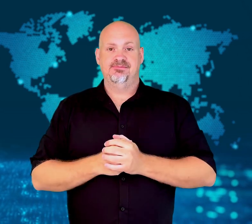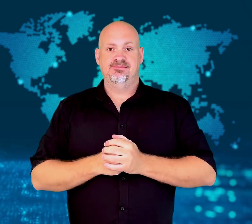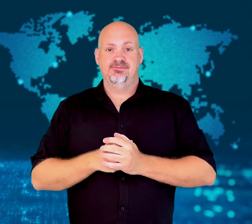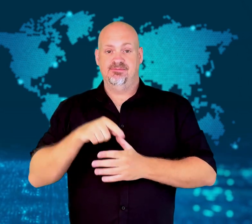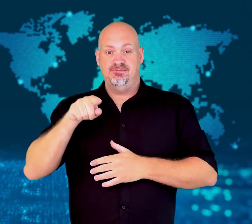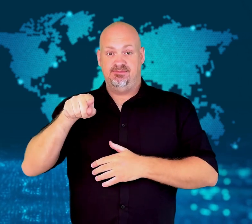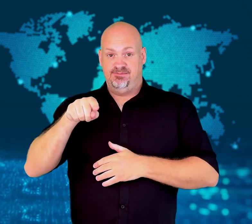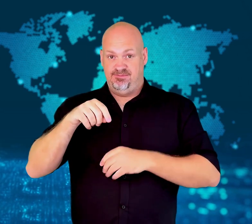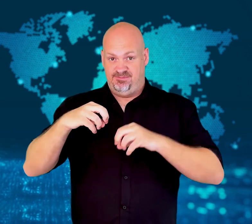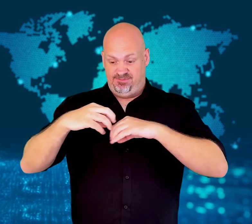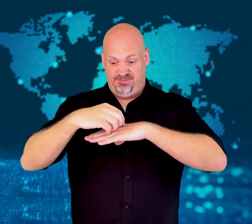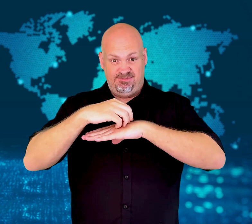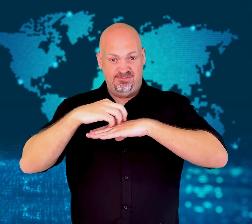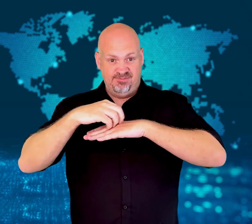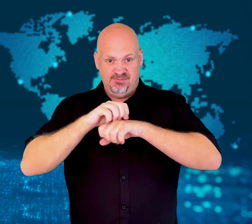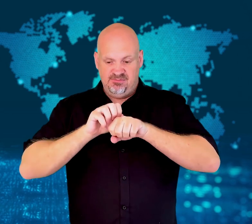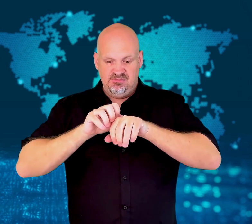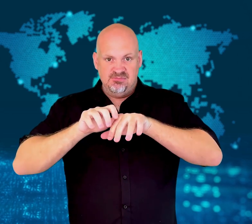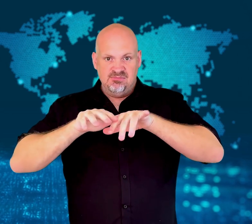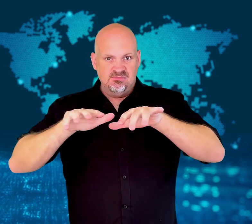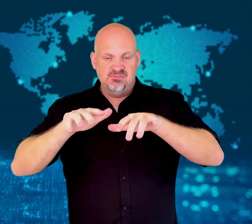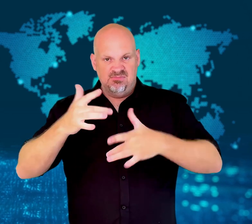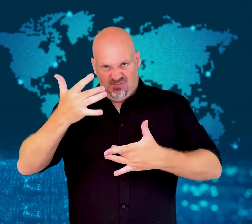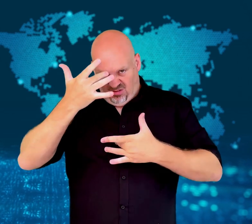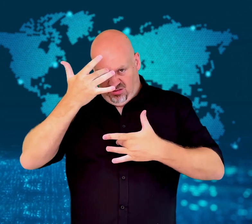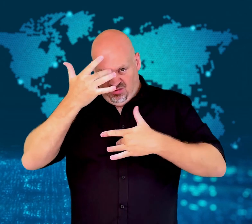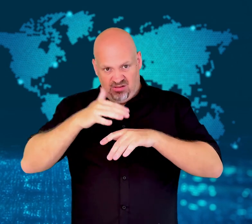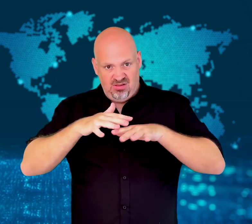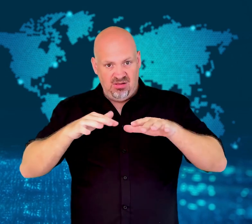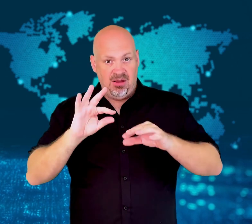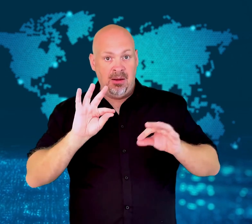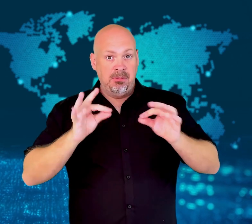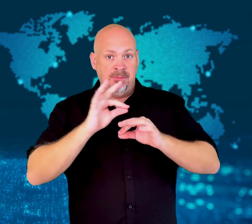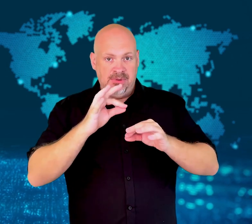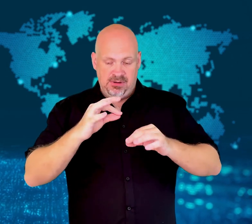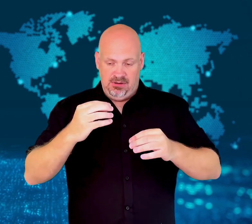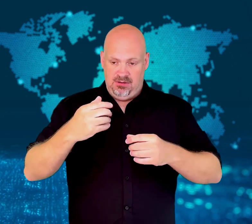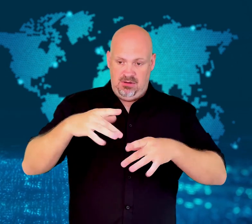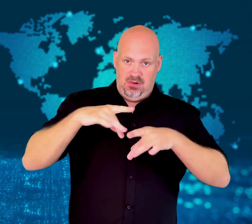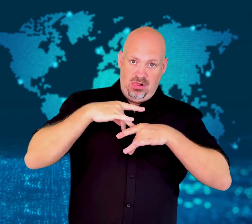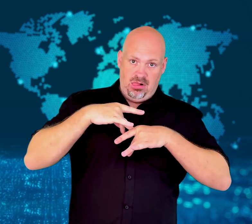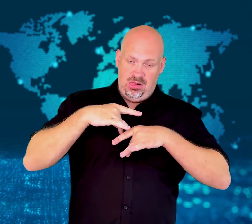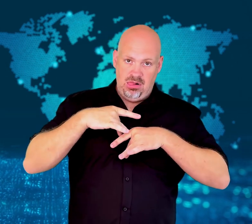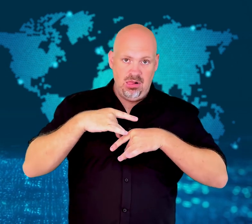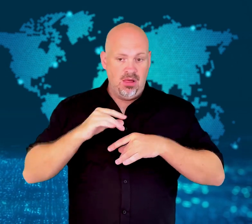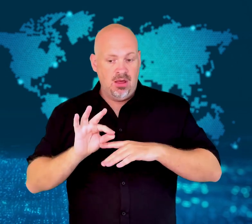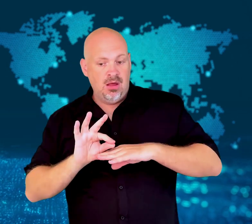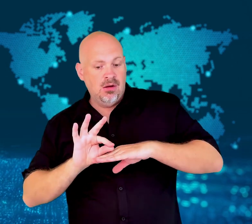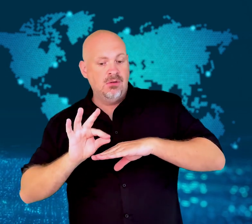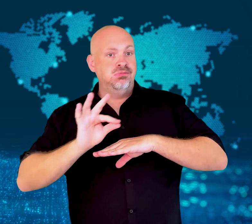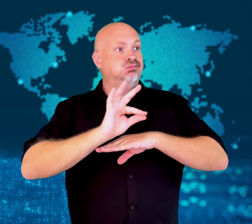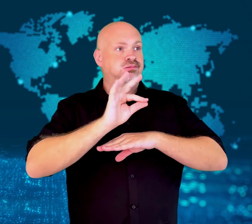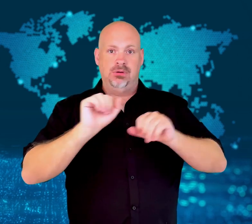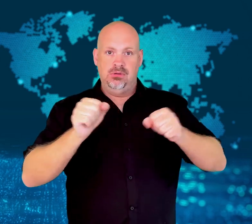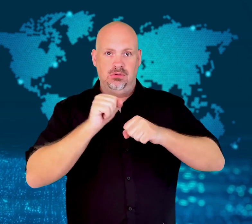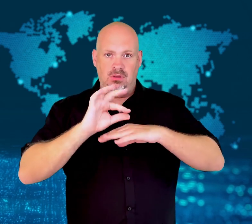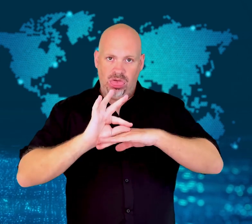thus weakening and killing whole colonies of bees.